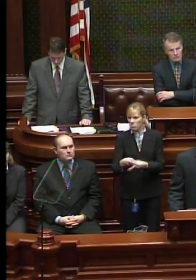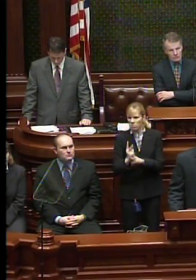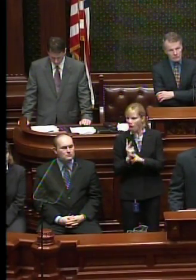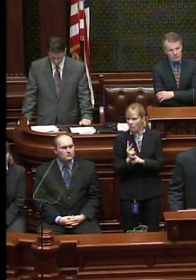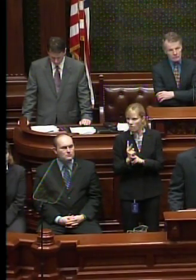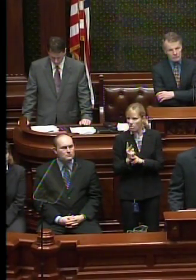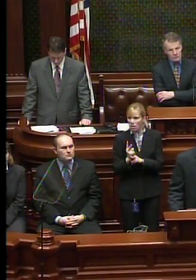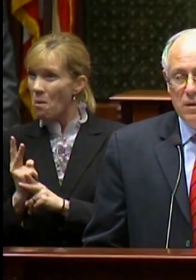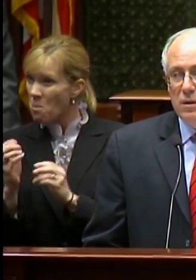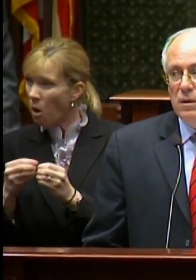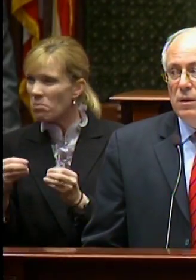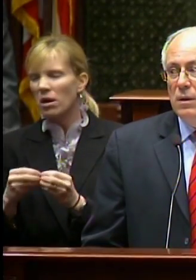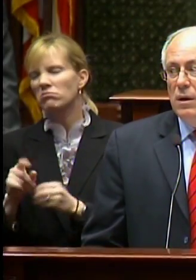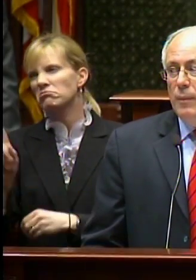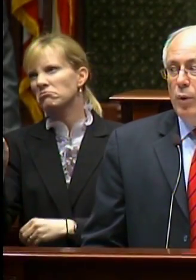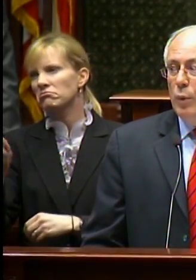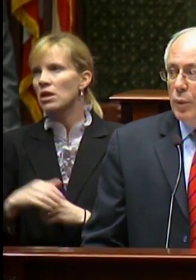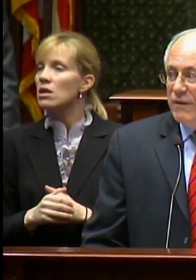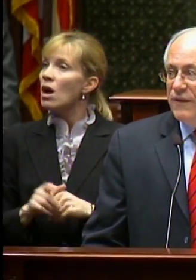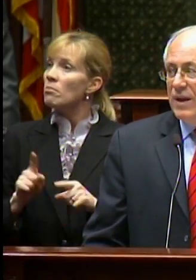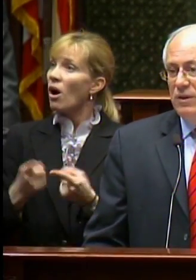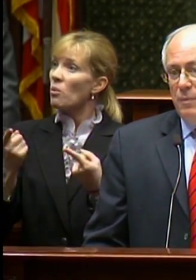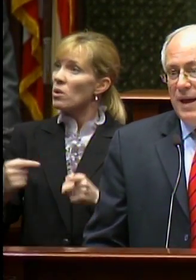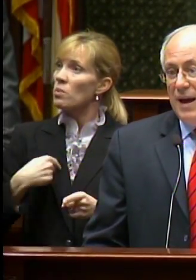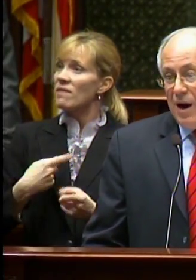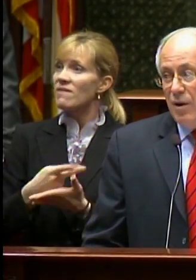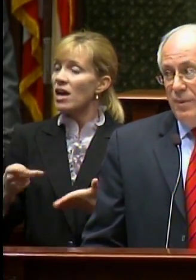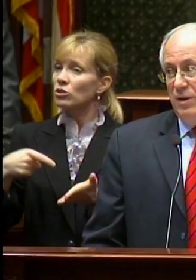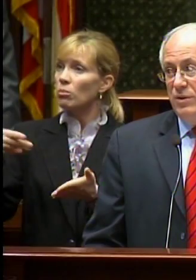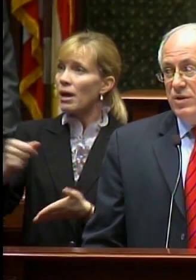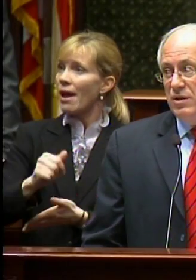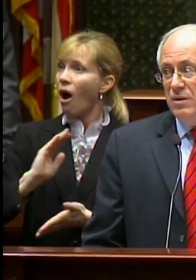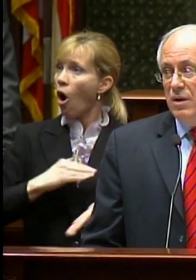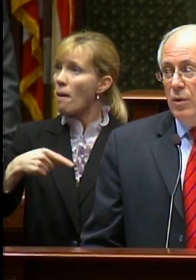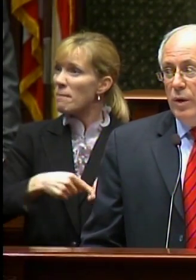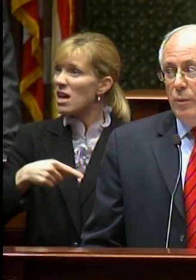any more money. But when we fail to pay our bills, we are